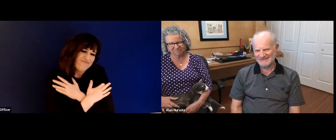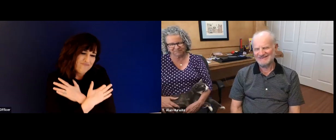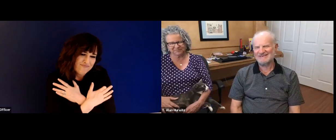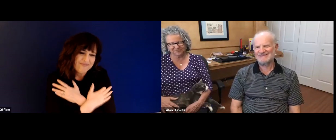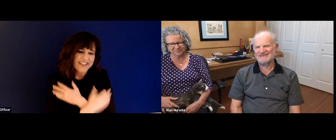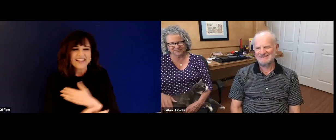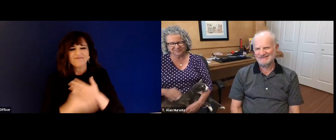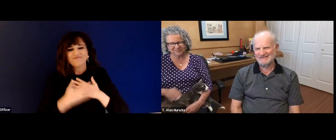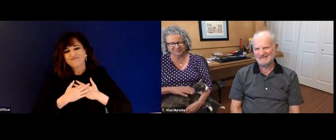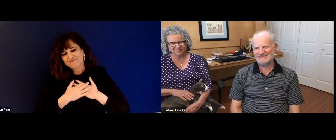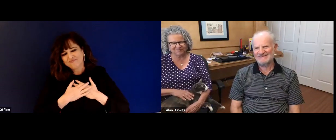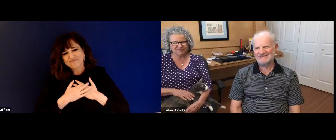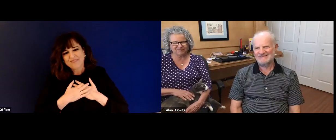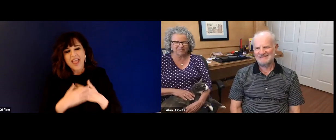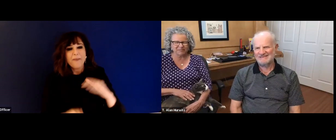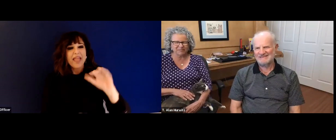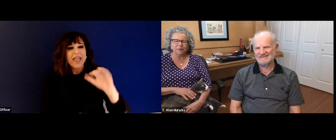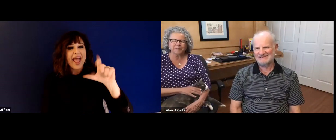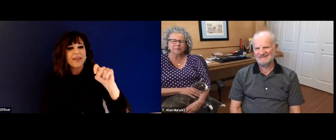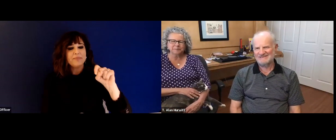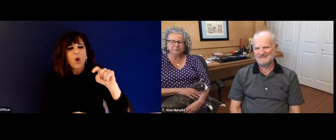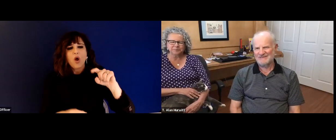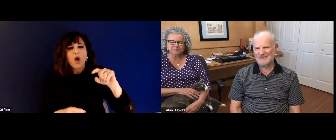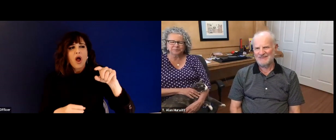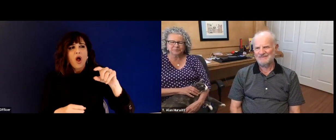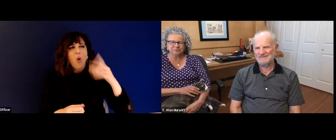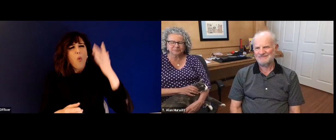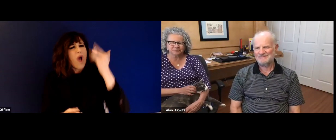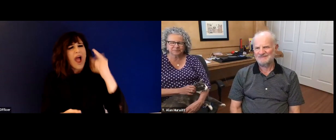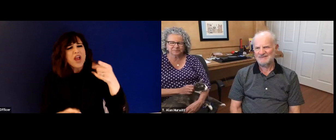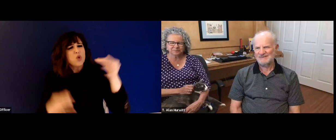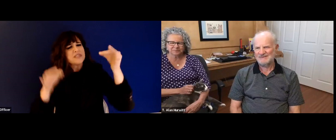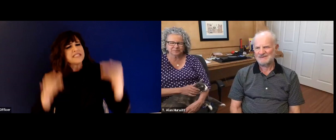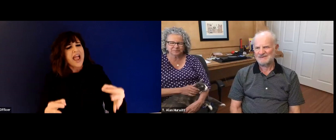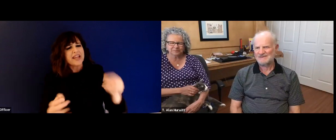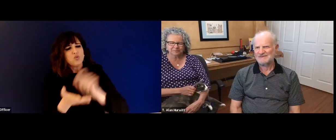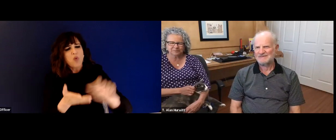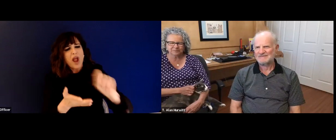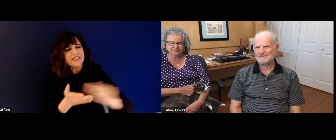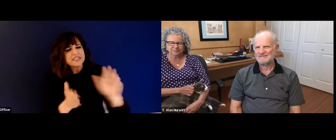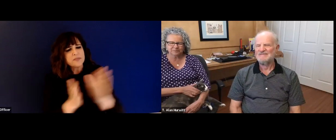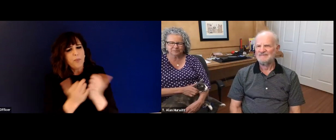program. Wonderful, especially with you. Oh, thank